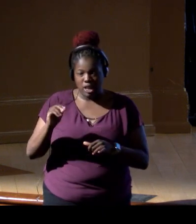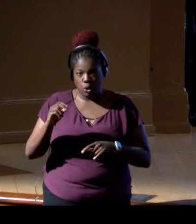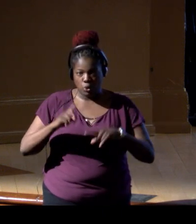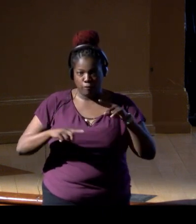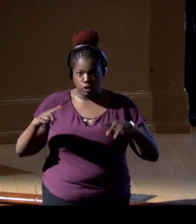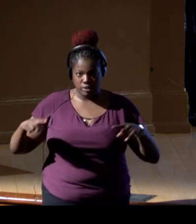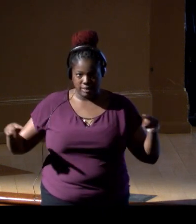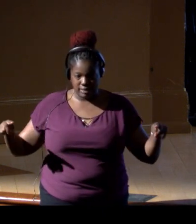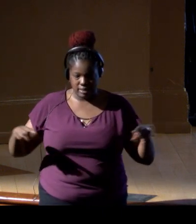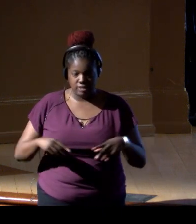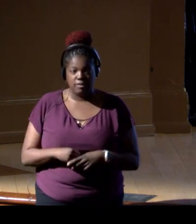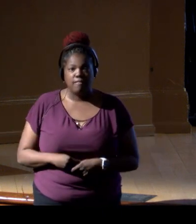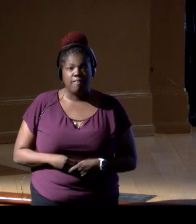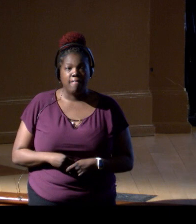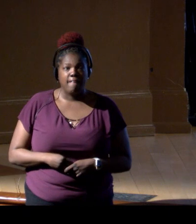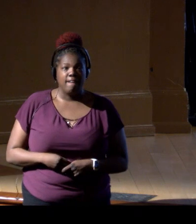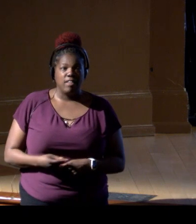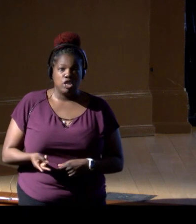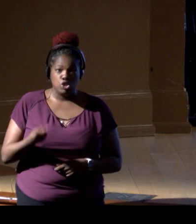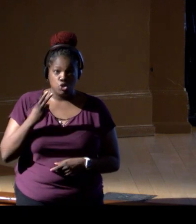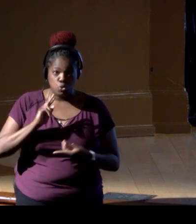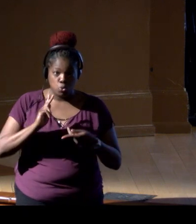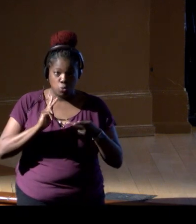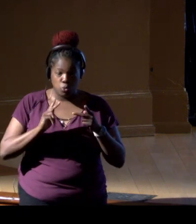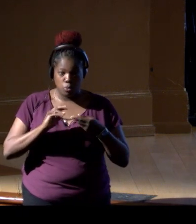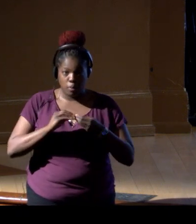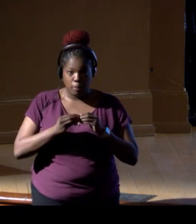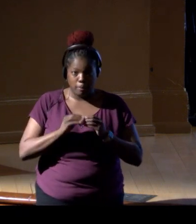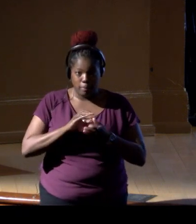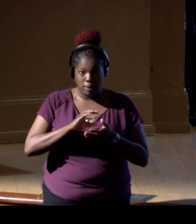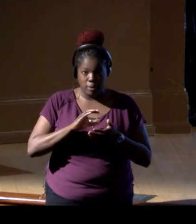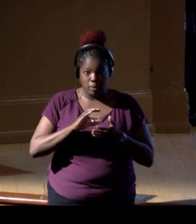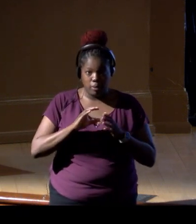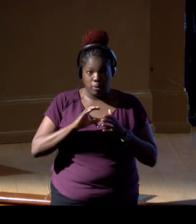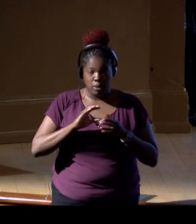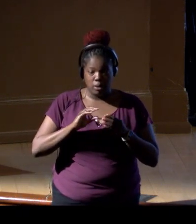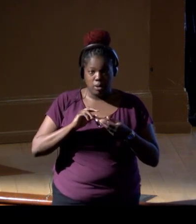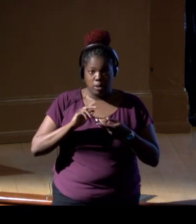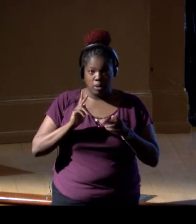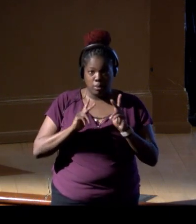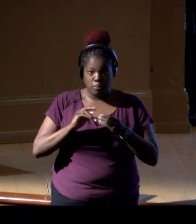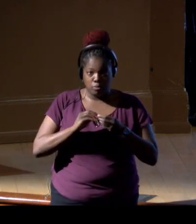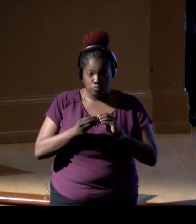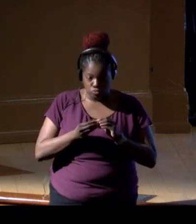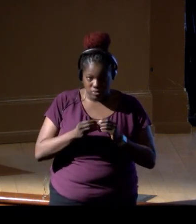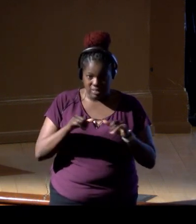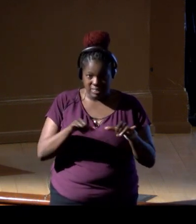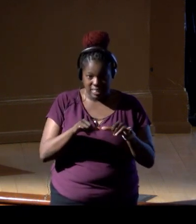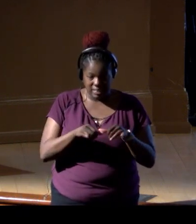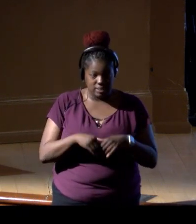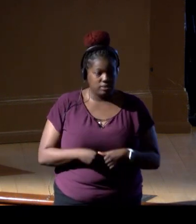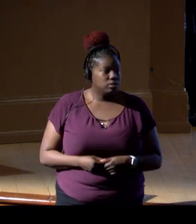Now, this relates to population size, right? So that's the third argument from that paper that,